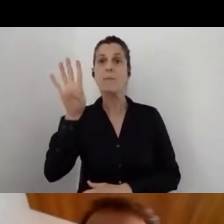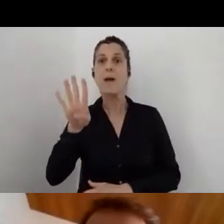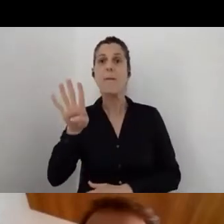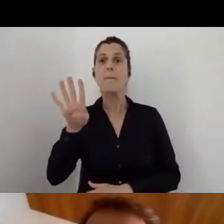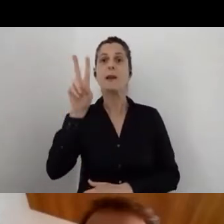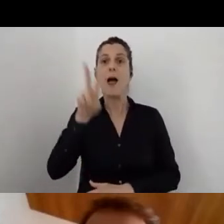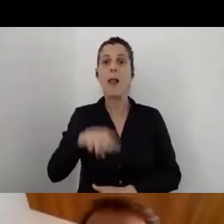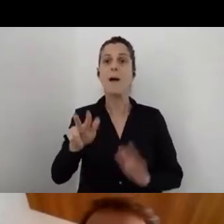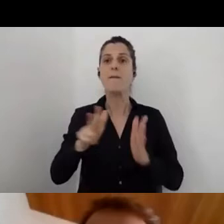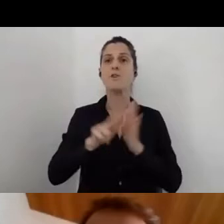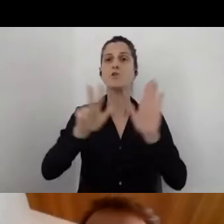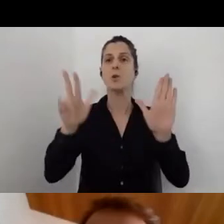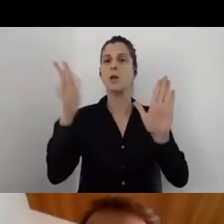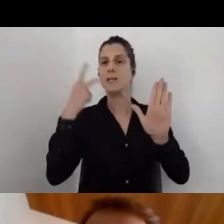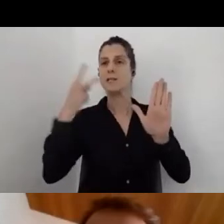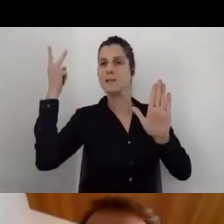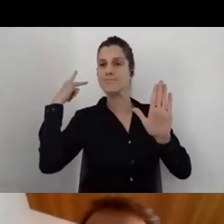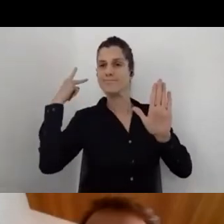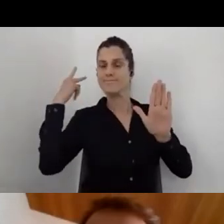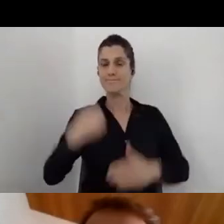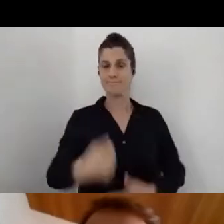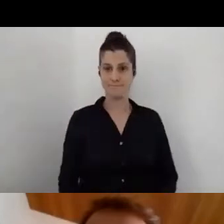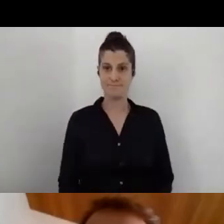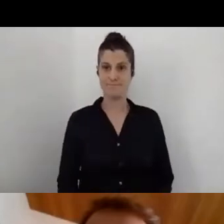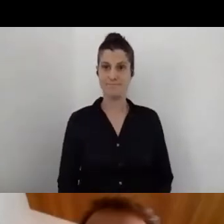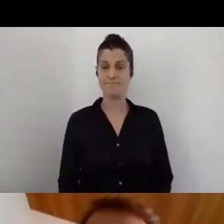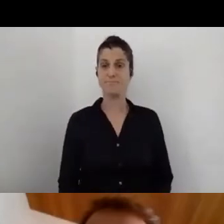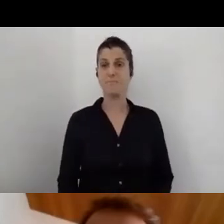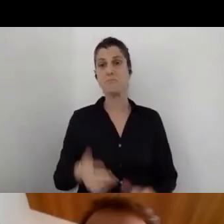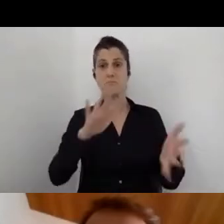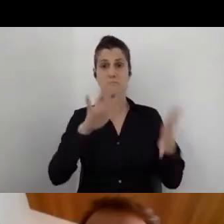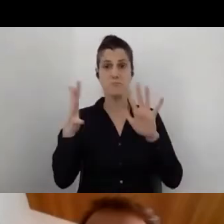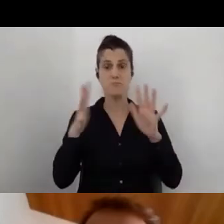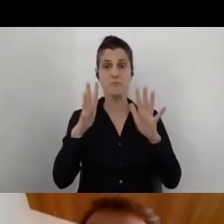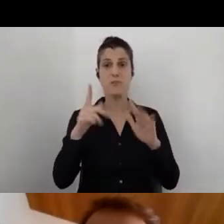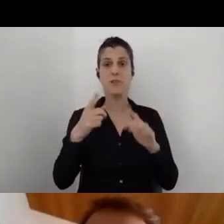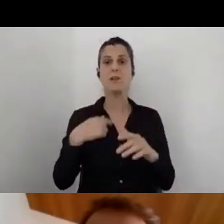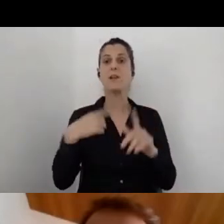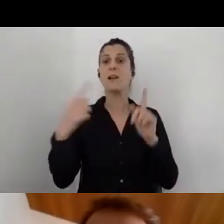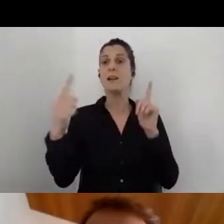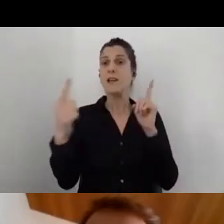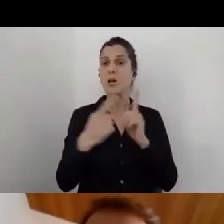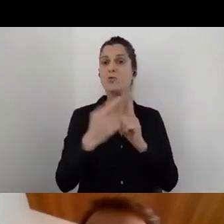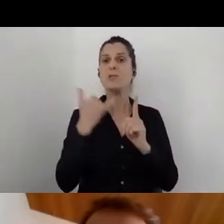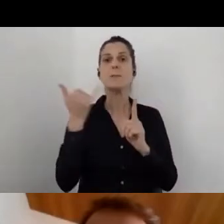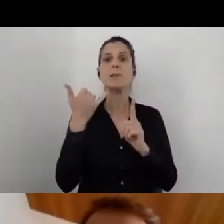two years ago, something like that. Accessibility was always a big part of my life.